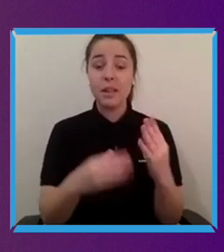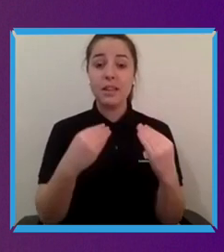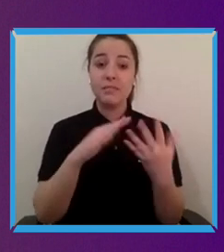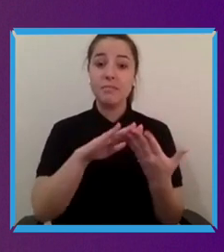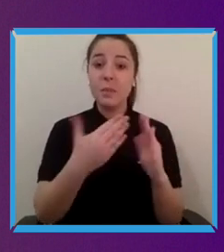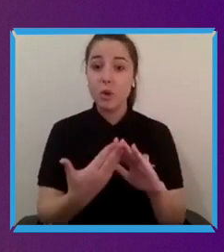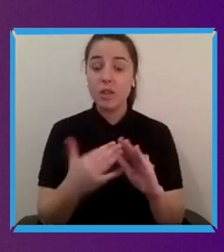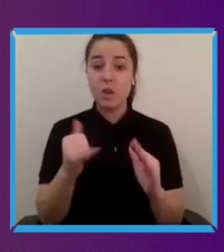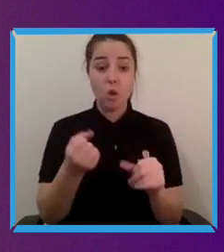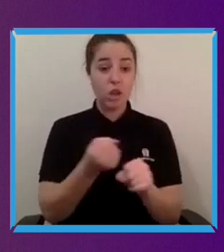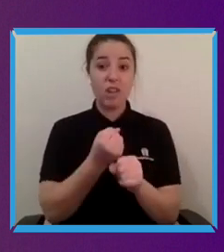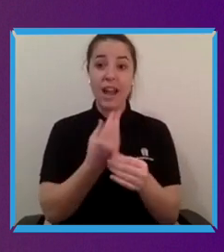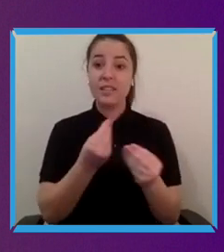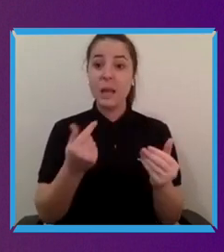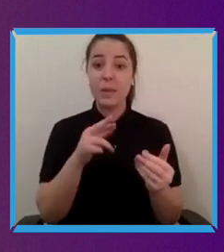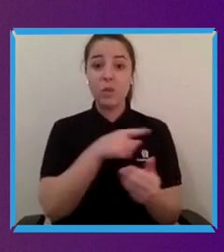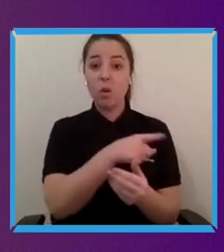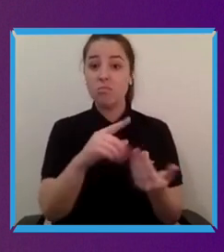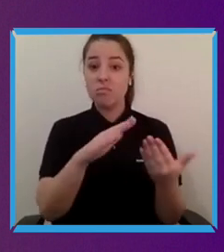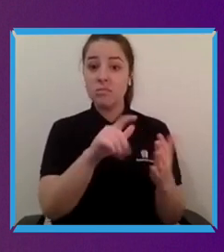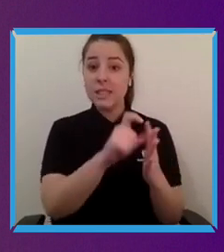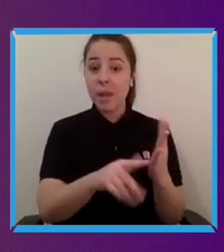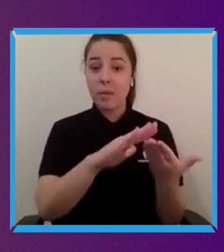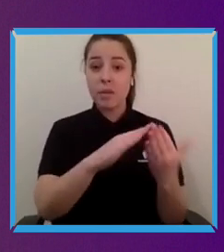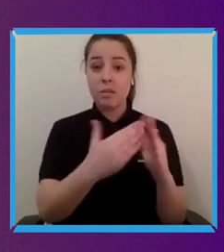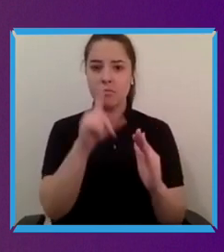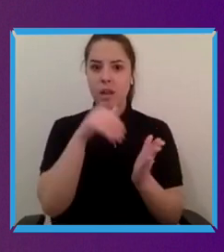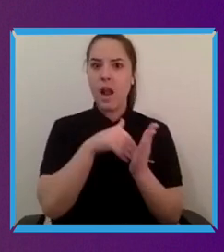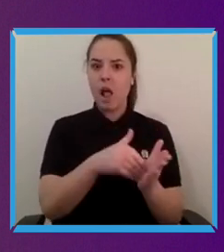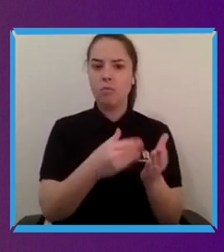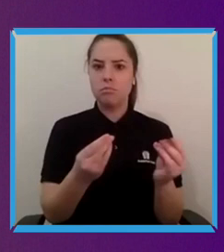have very like can have impact straight off the bat.